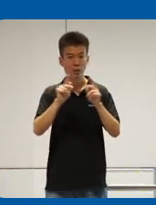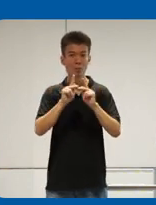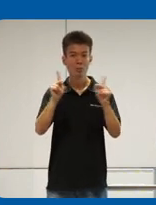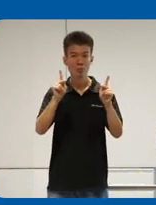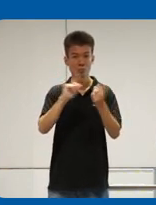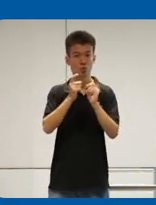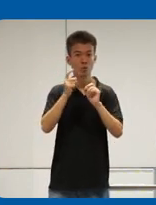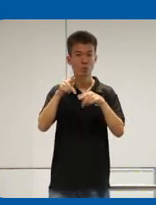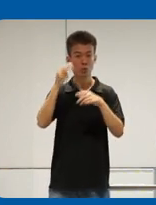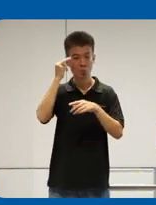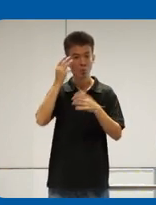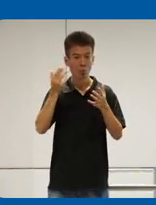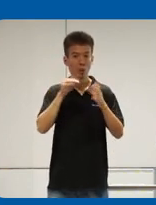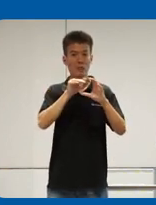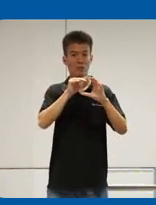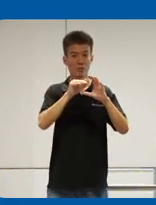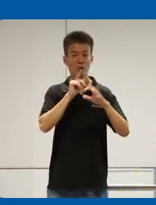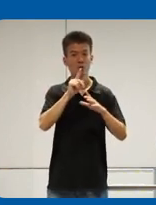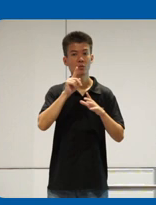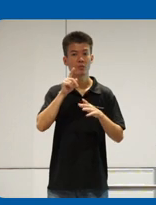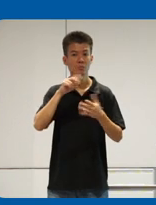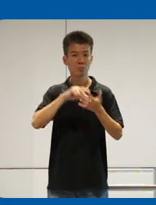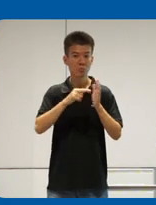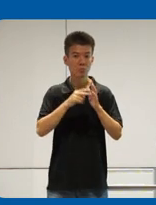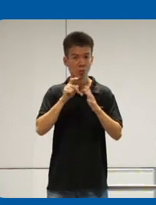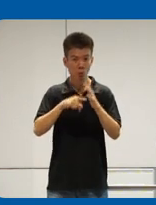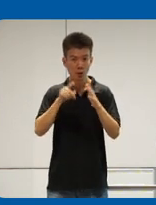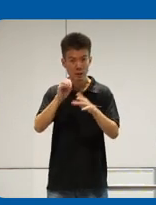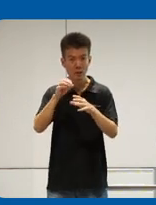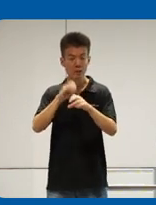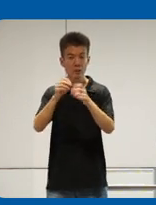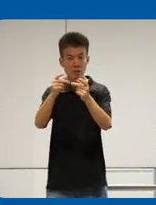minds on what accessibility actually means and what it is in the first place so I have two uh